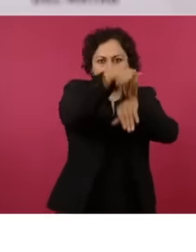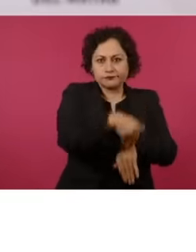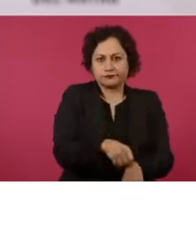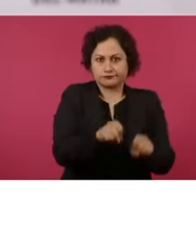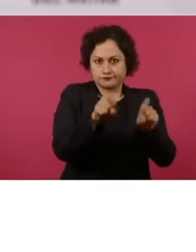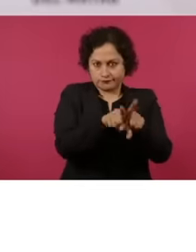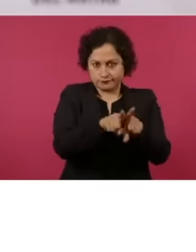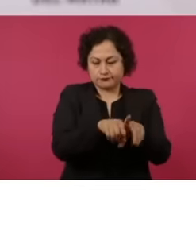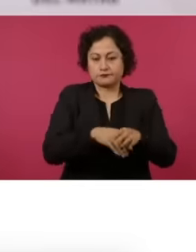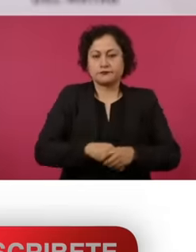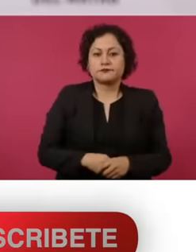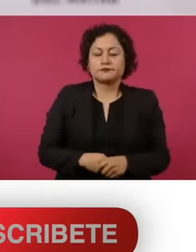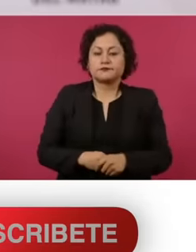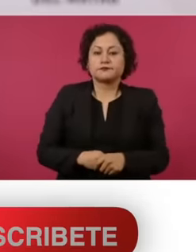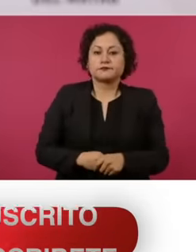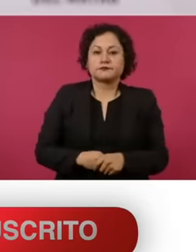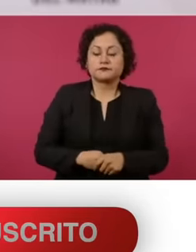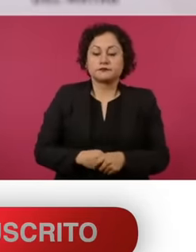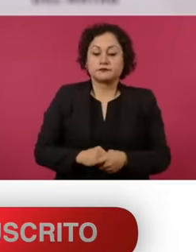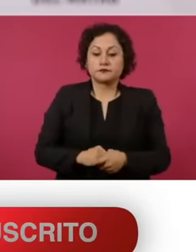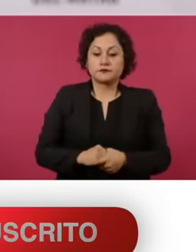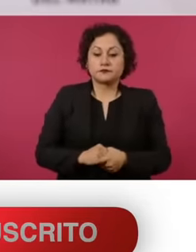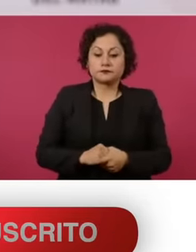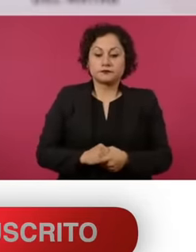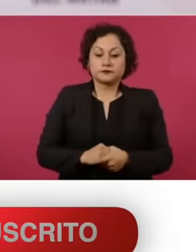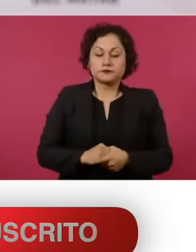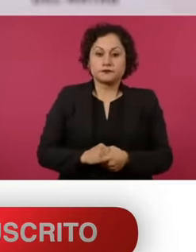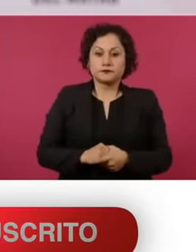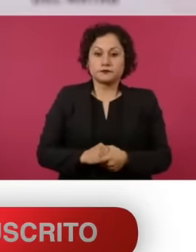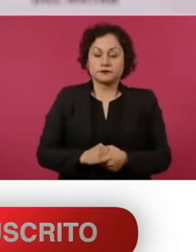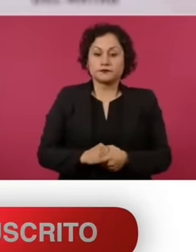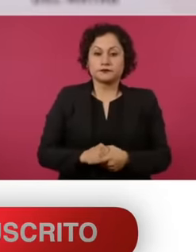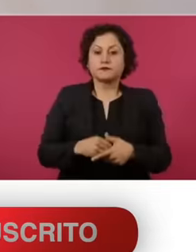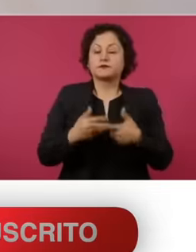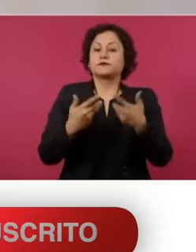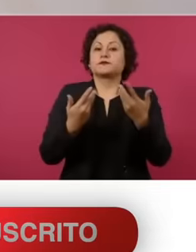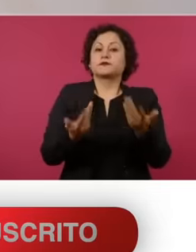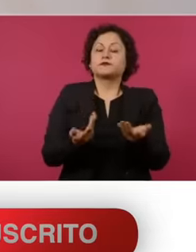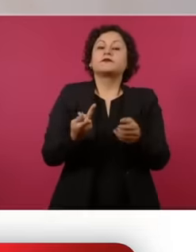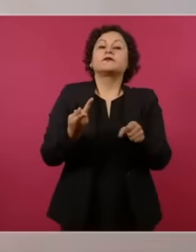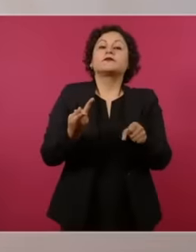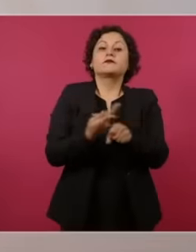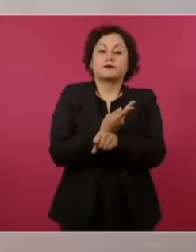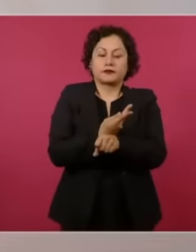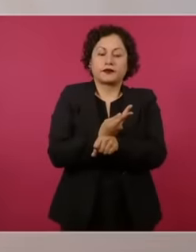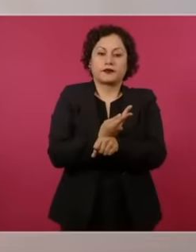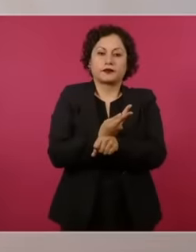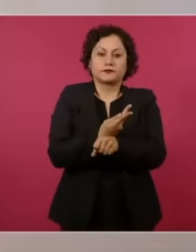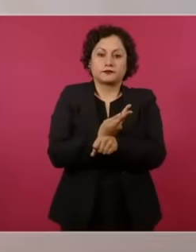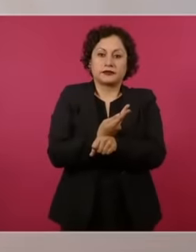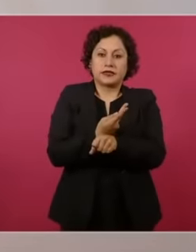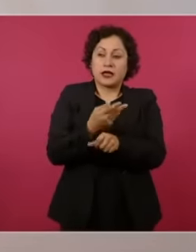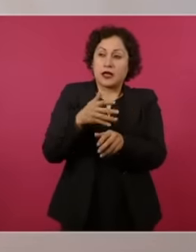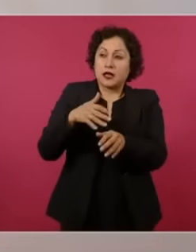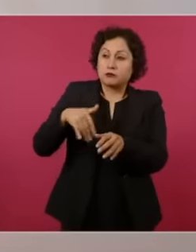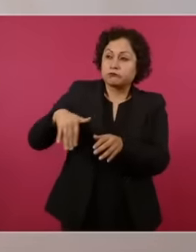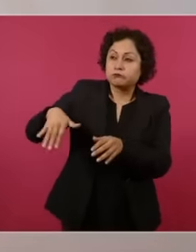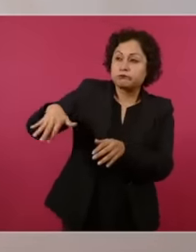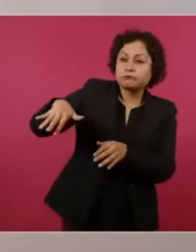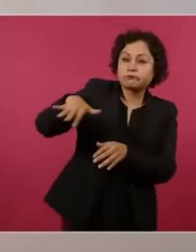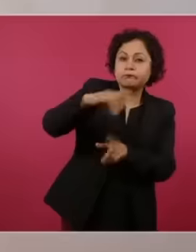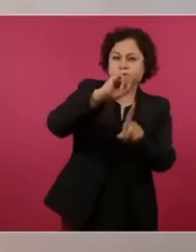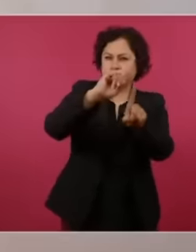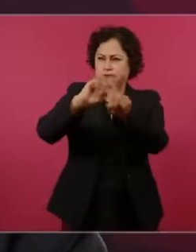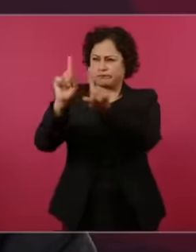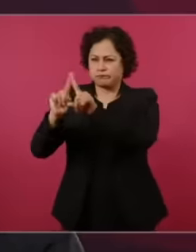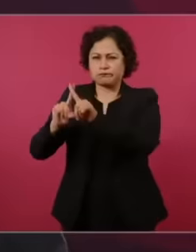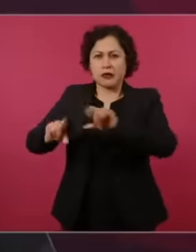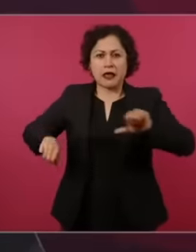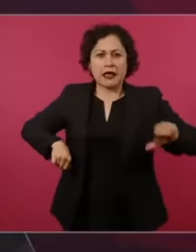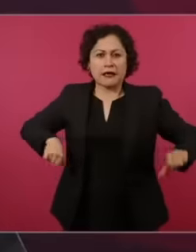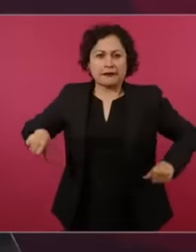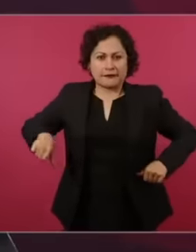information that comes from all kinds of